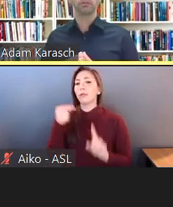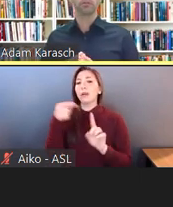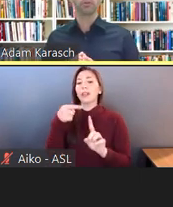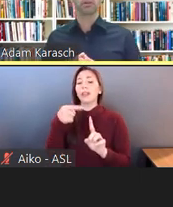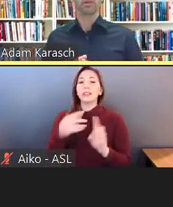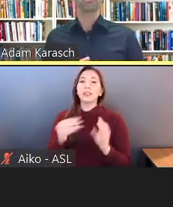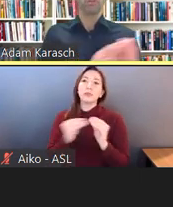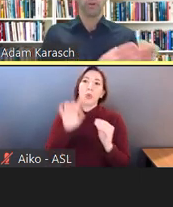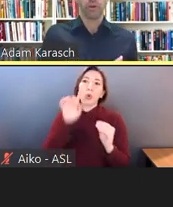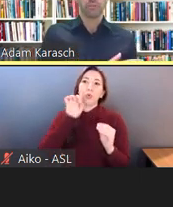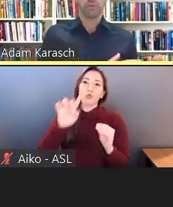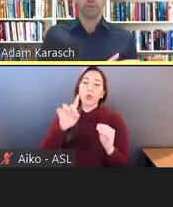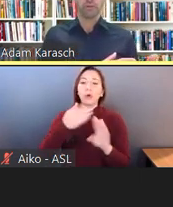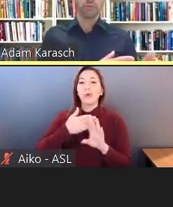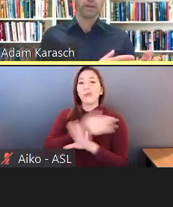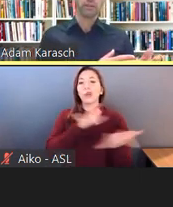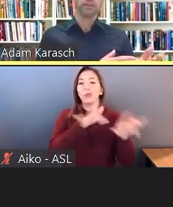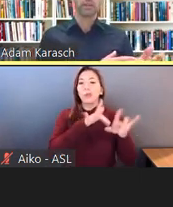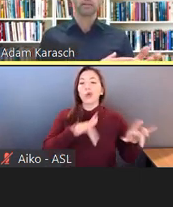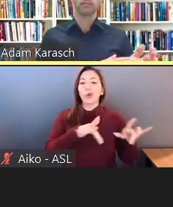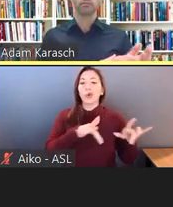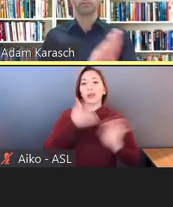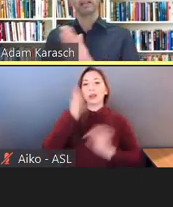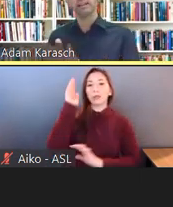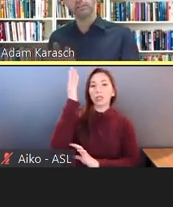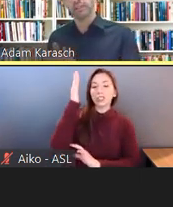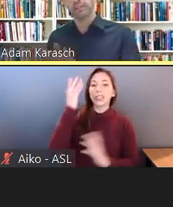for prerecorded materials rather than for live events.